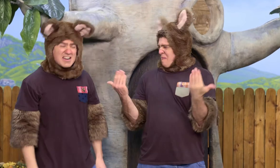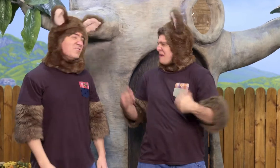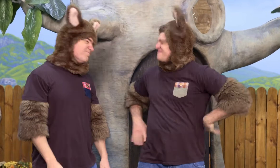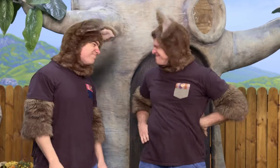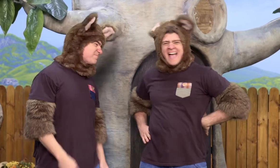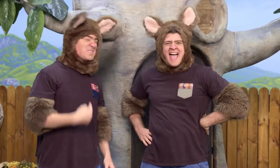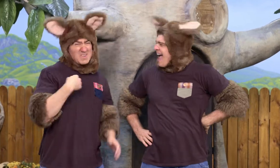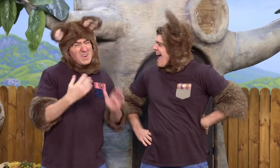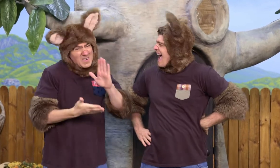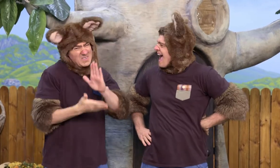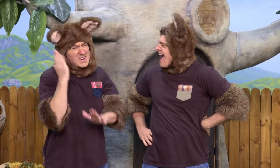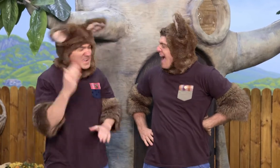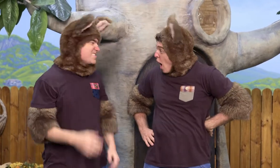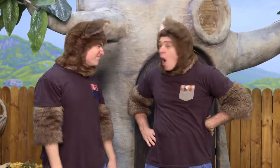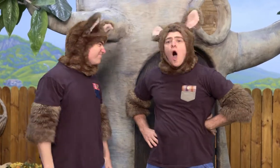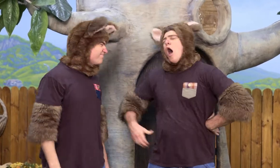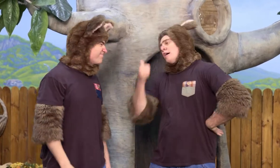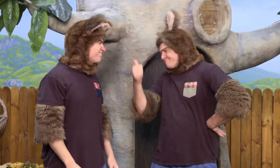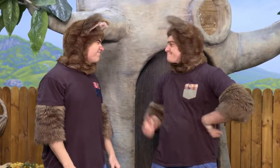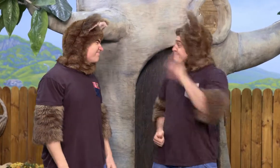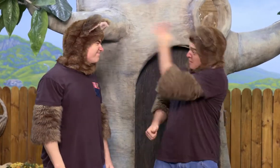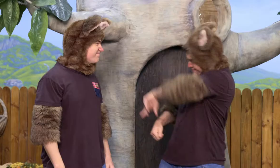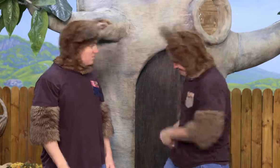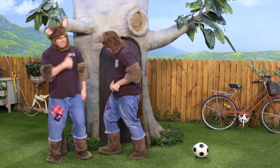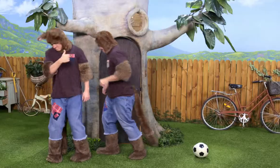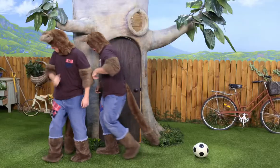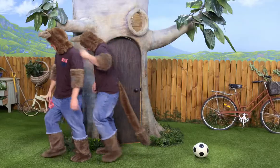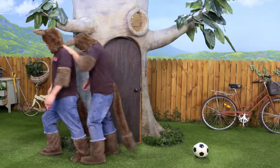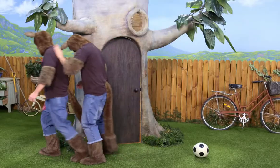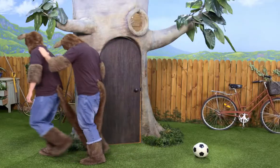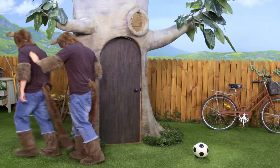You're welcome. Well, I've got to go now. OK, let's go. OK.